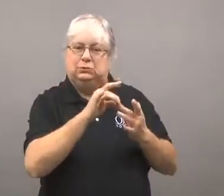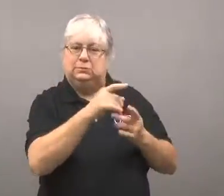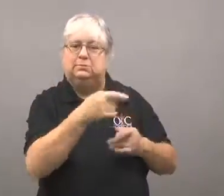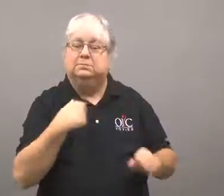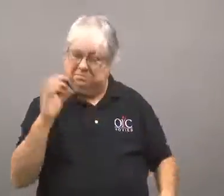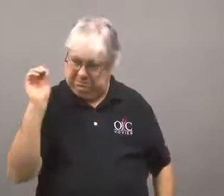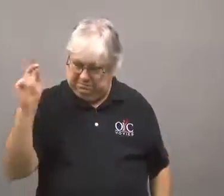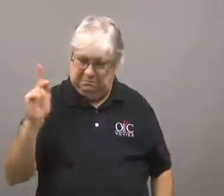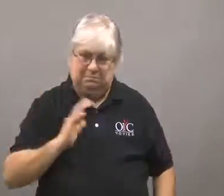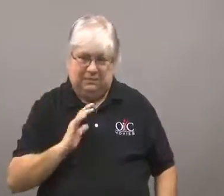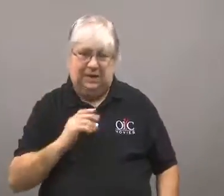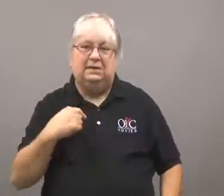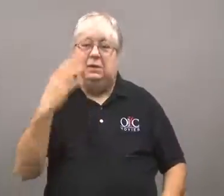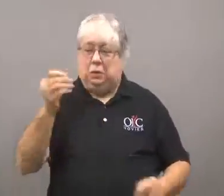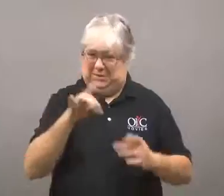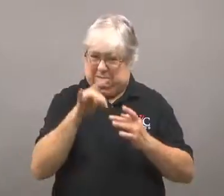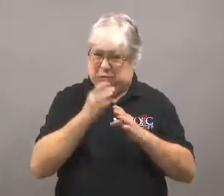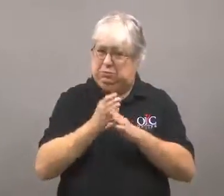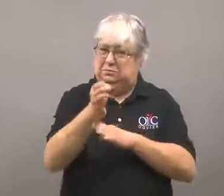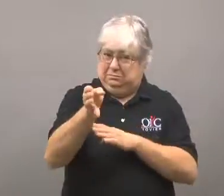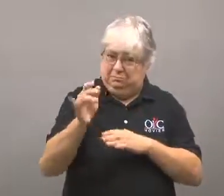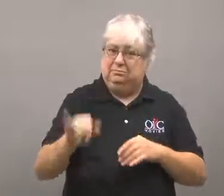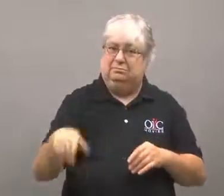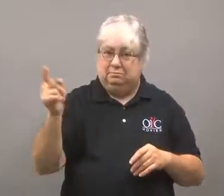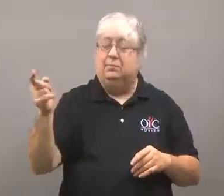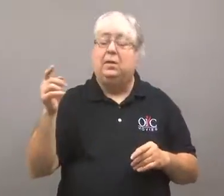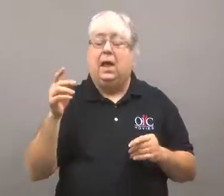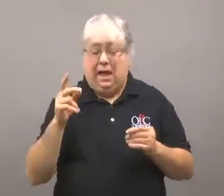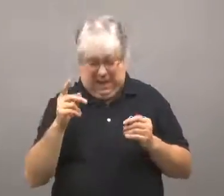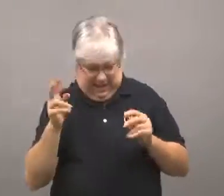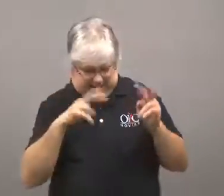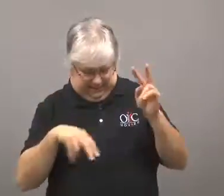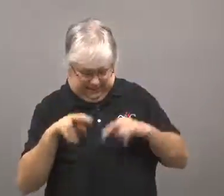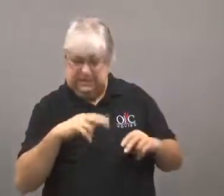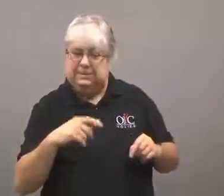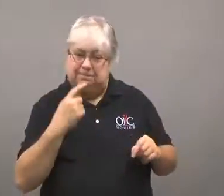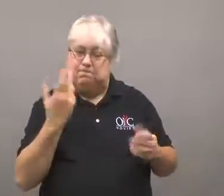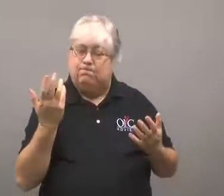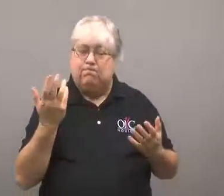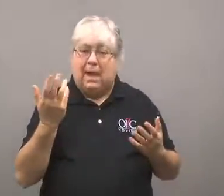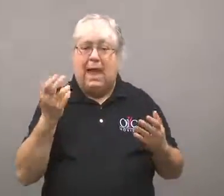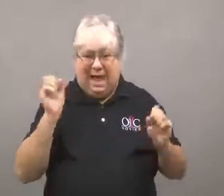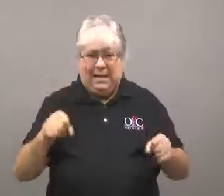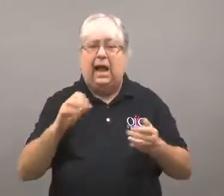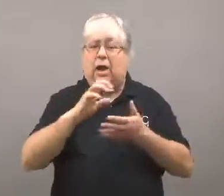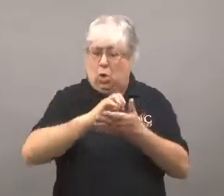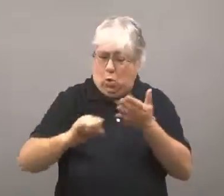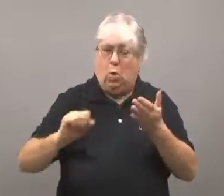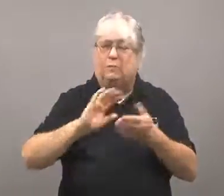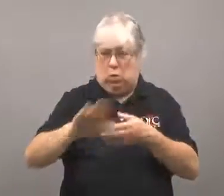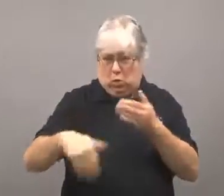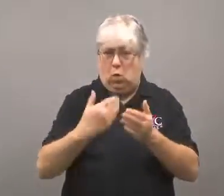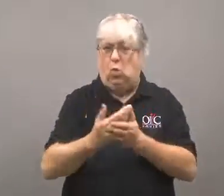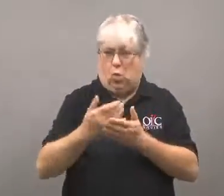I asked the doctor if she could remove it, as it bothered me a lot. She thought about it, and sent me for a second opinion with a specialist.